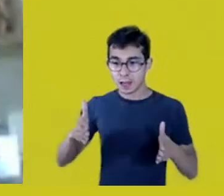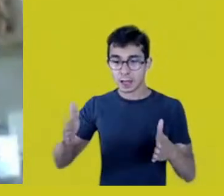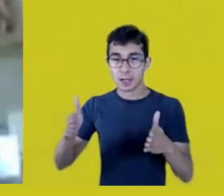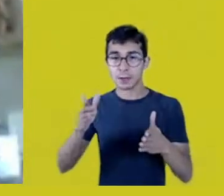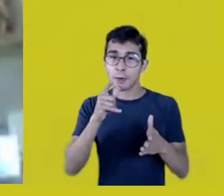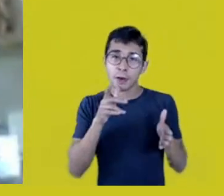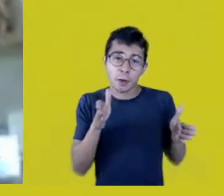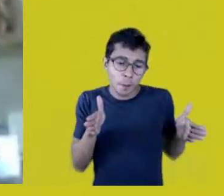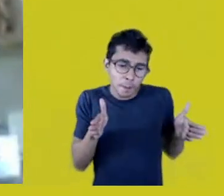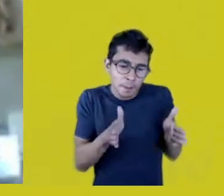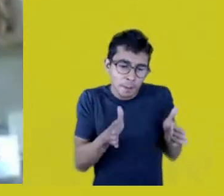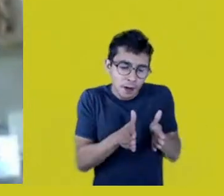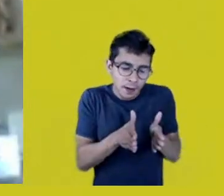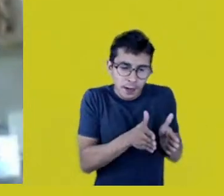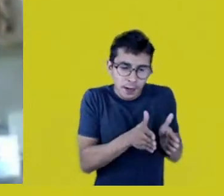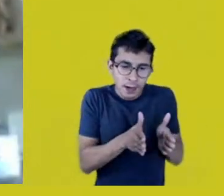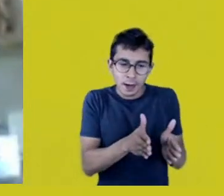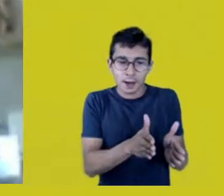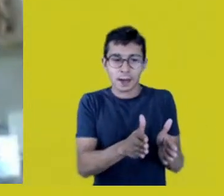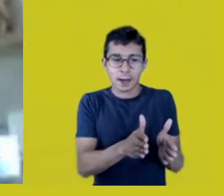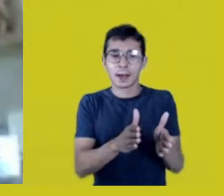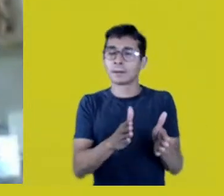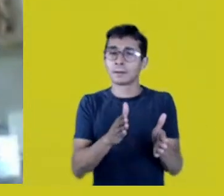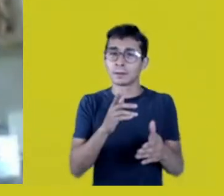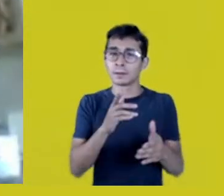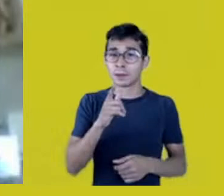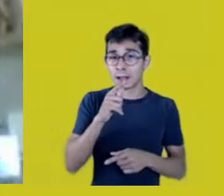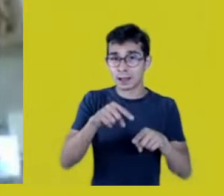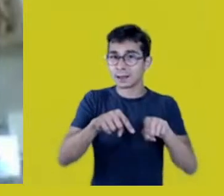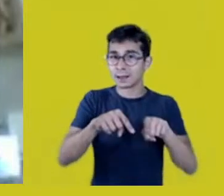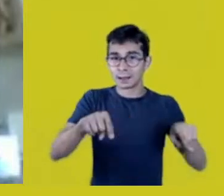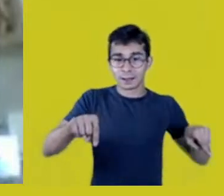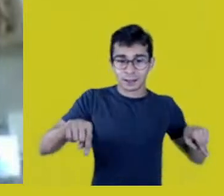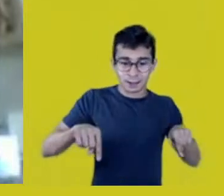which are being cut by roads.